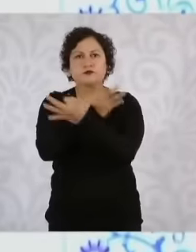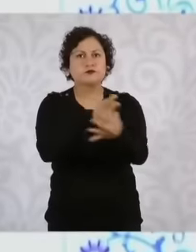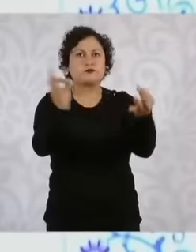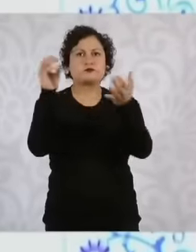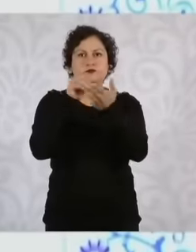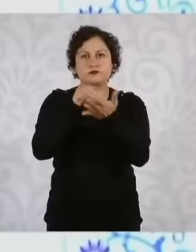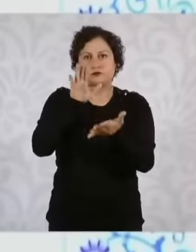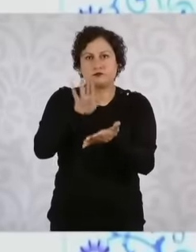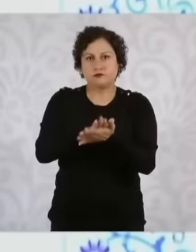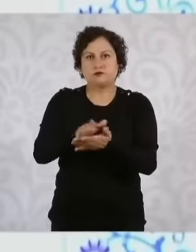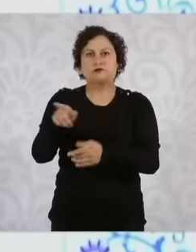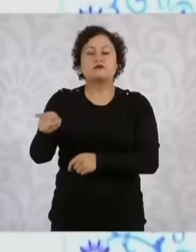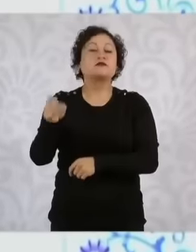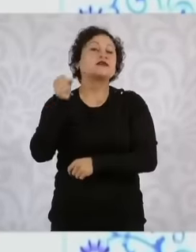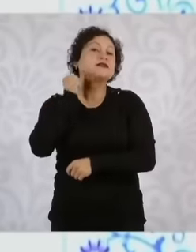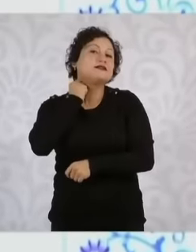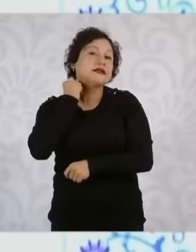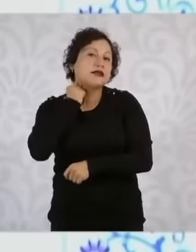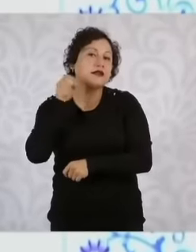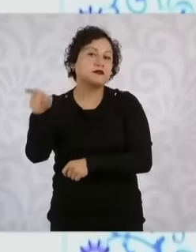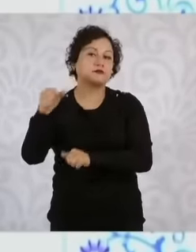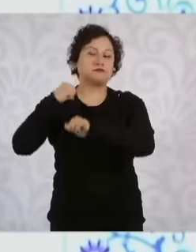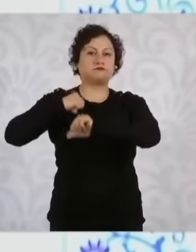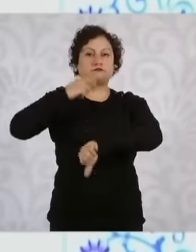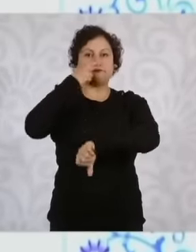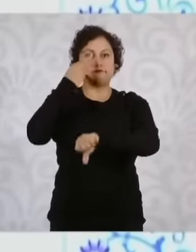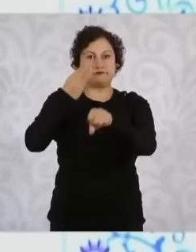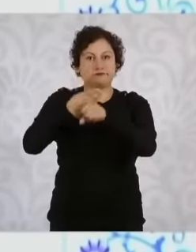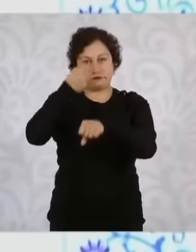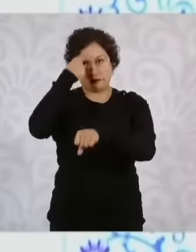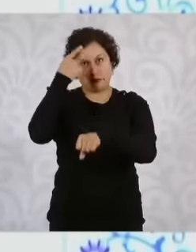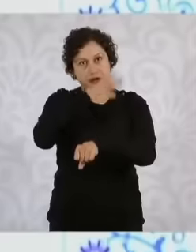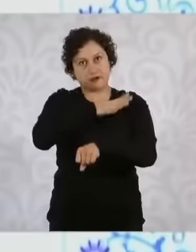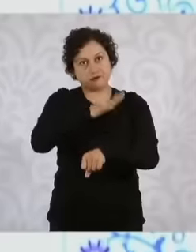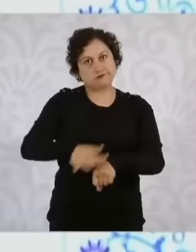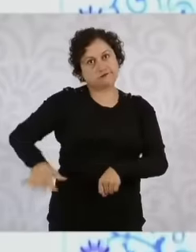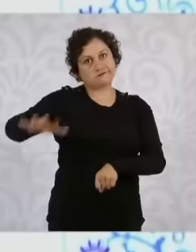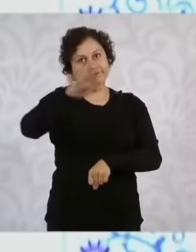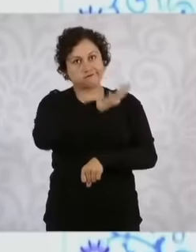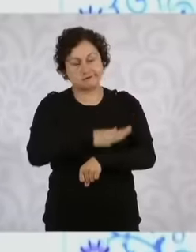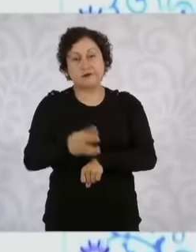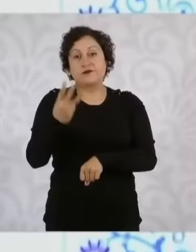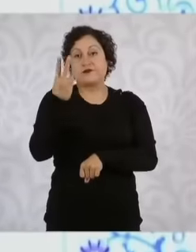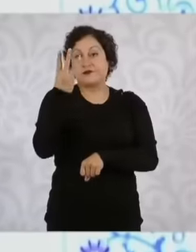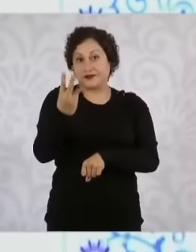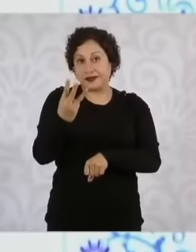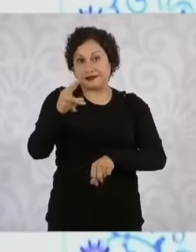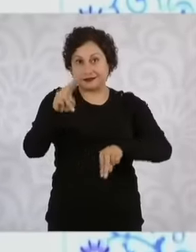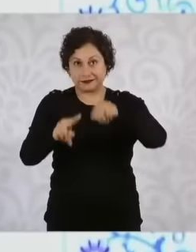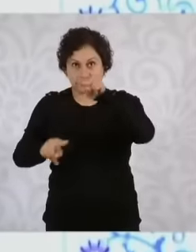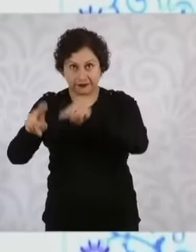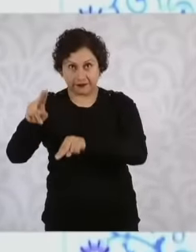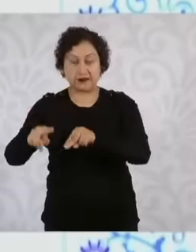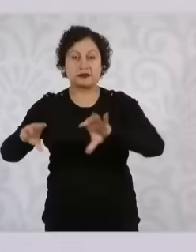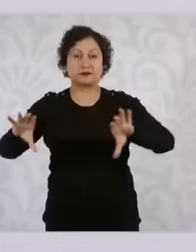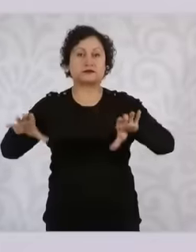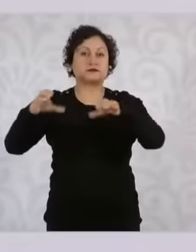the Republic will issue the general call to the three powers of the union to integrate the list